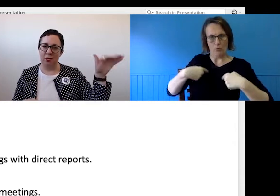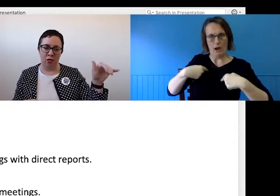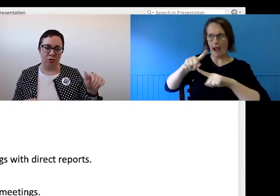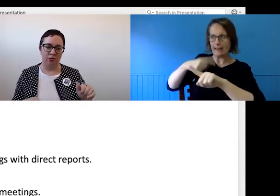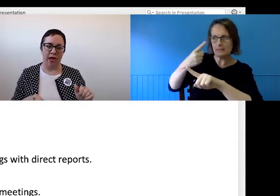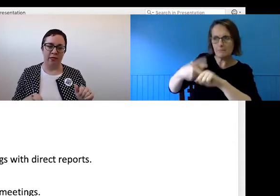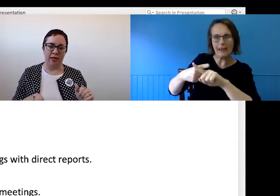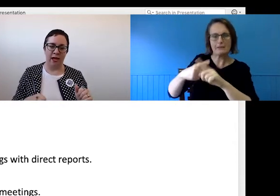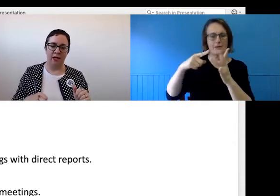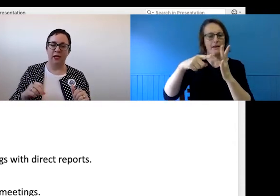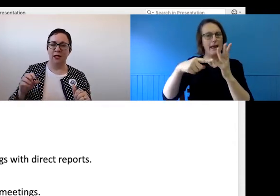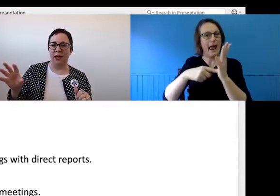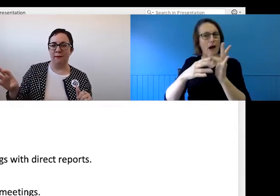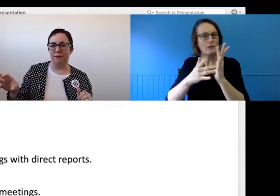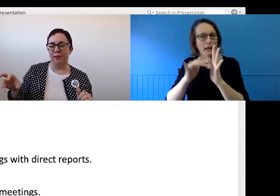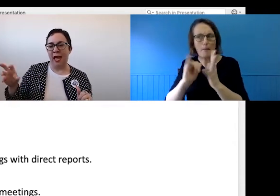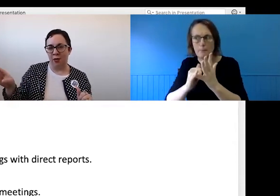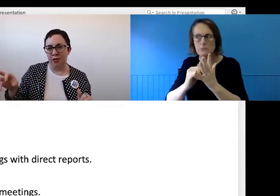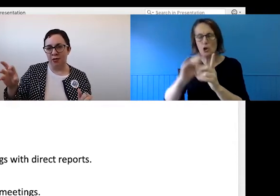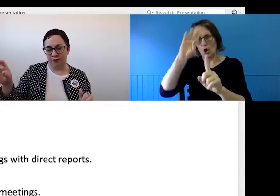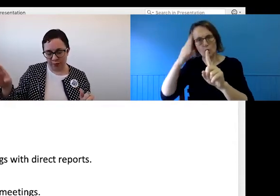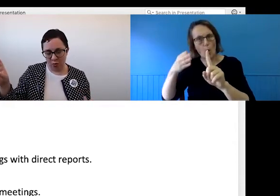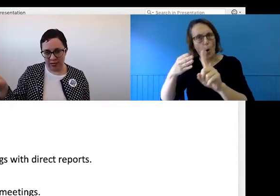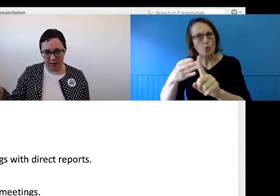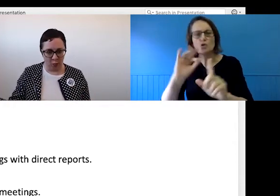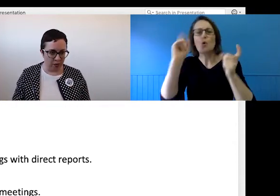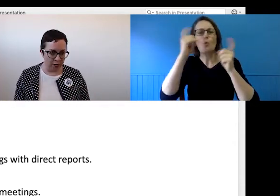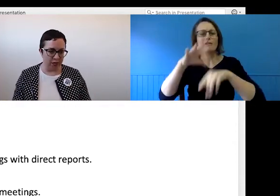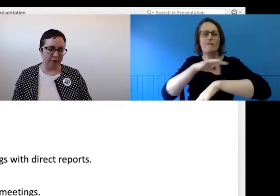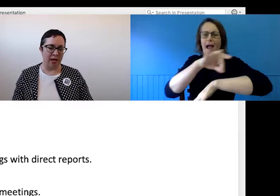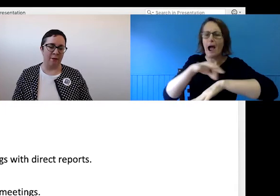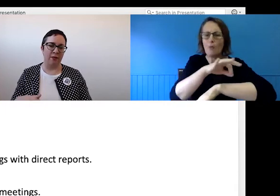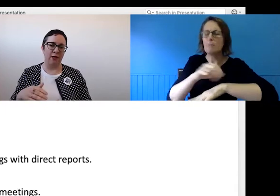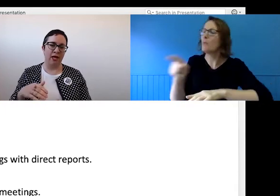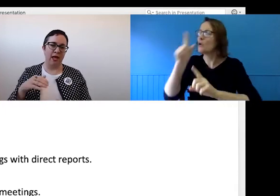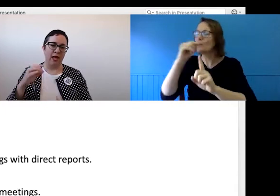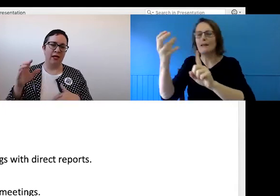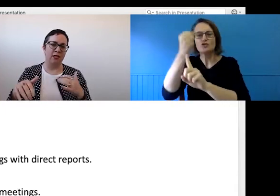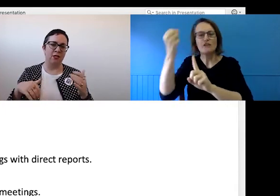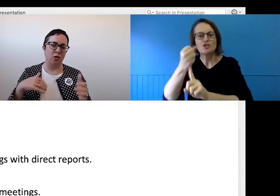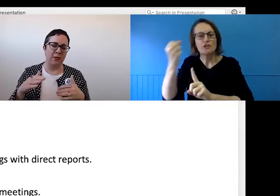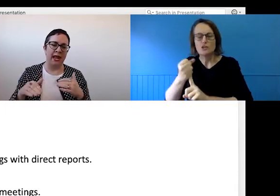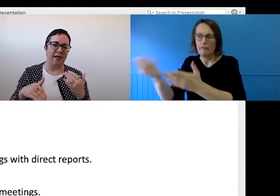goals rather than hours or days worked, and talking about how that